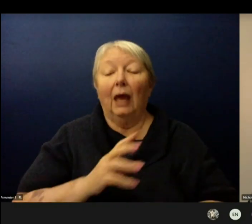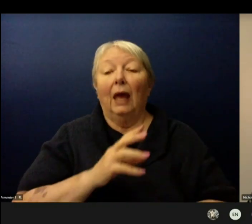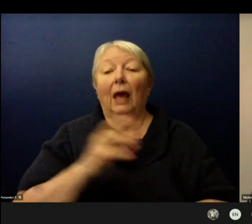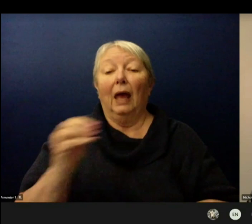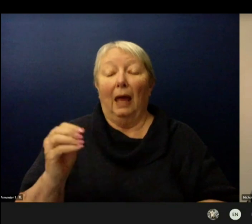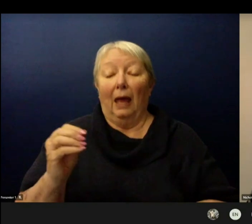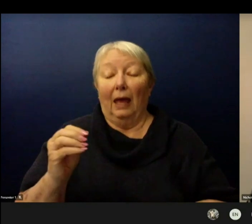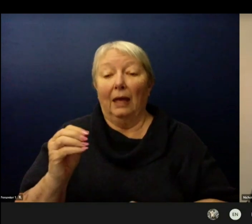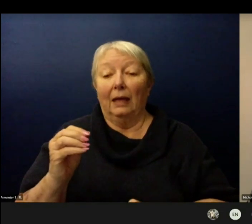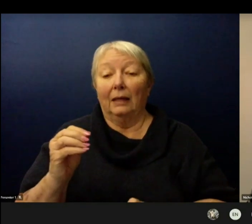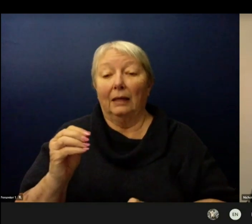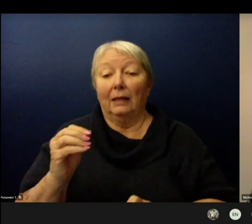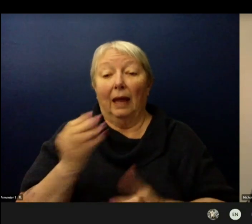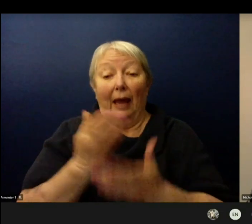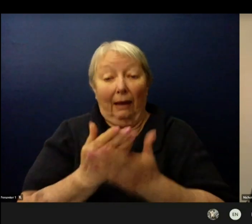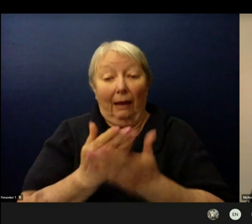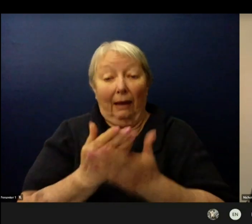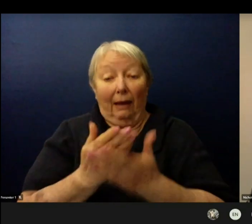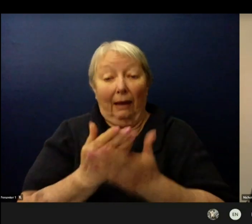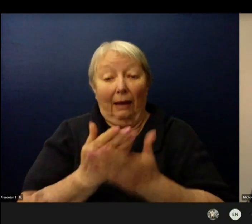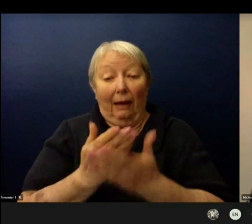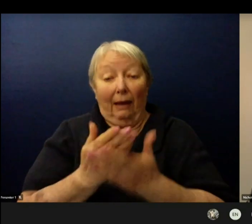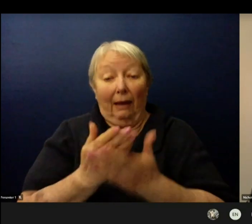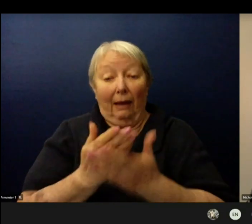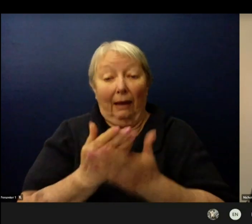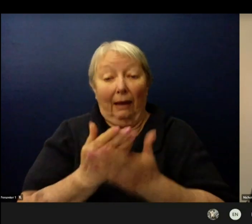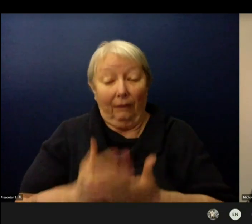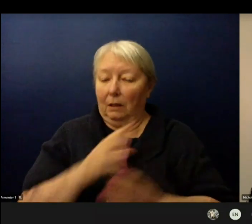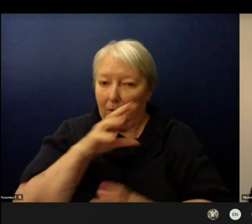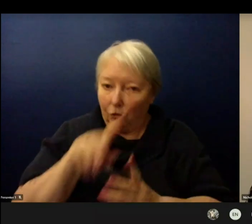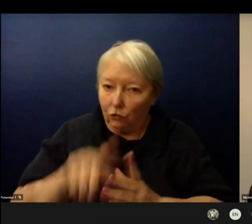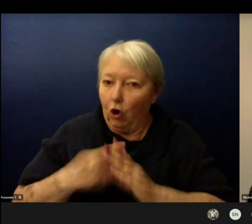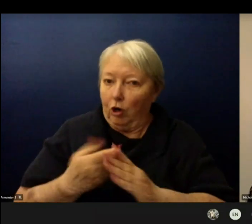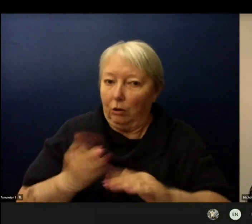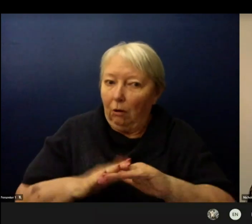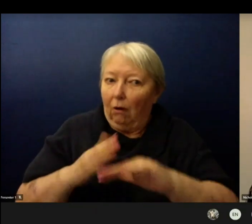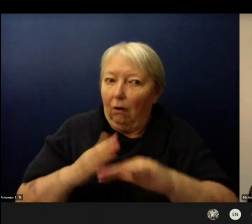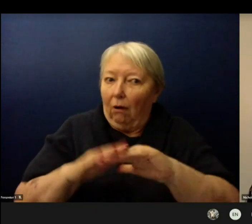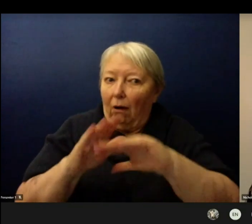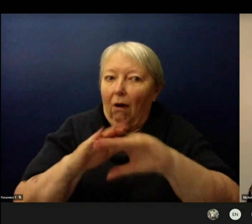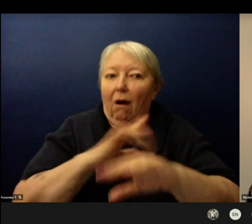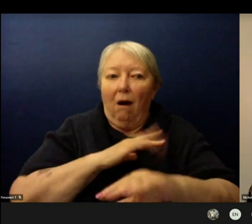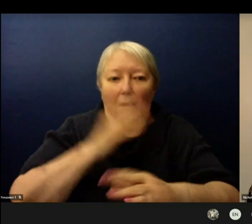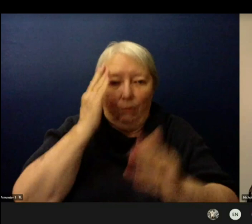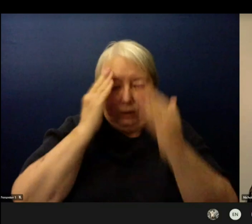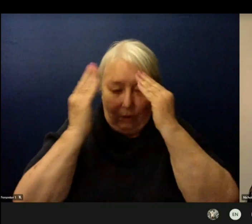safely return to in-person learning when these protocols are adhered to with fidelity.